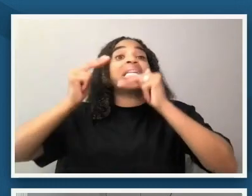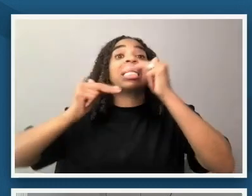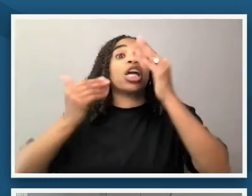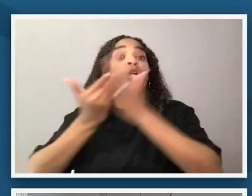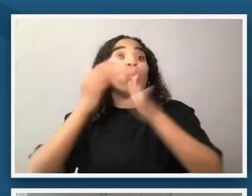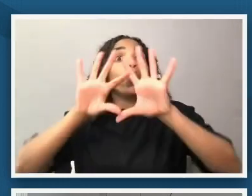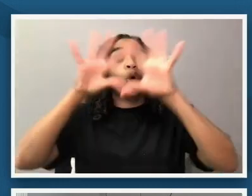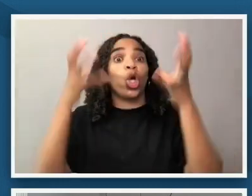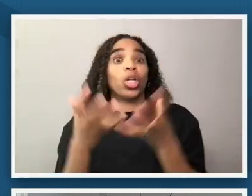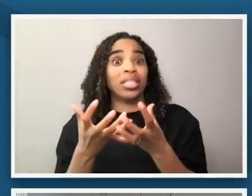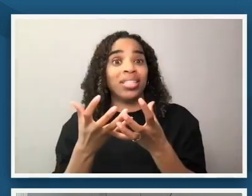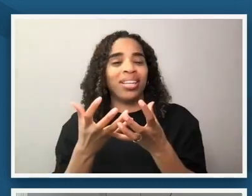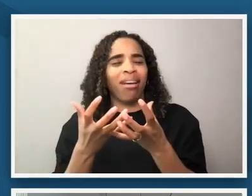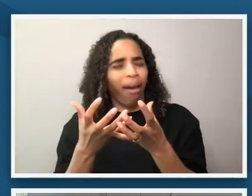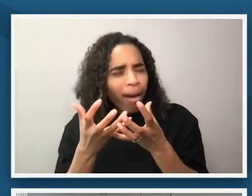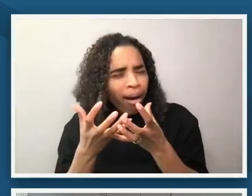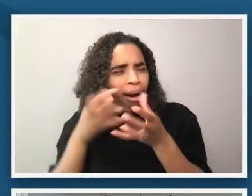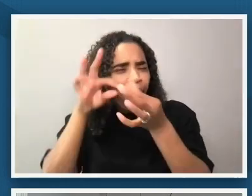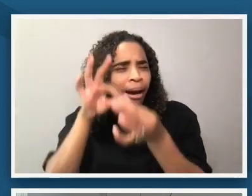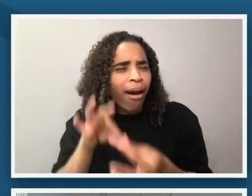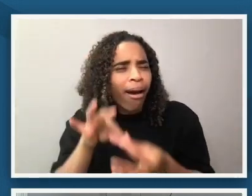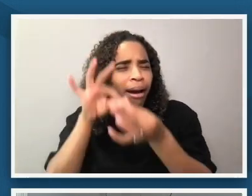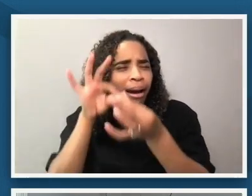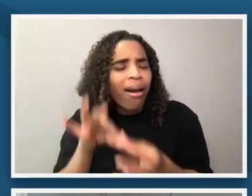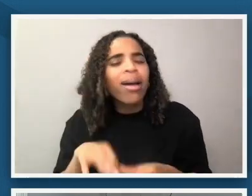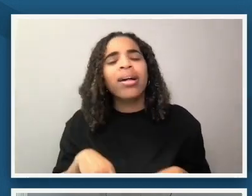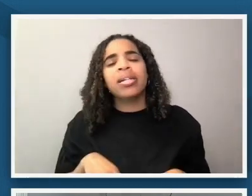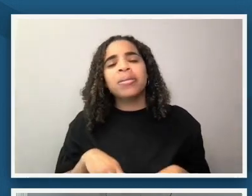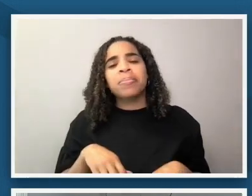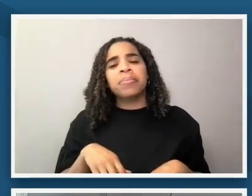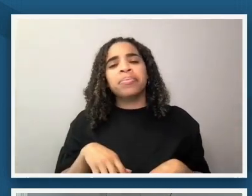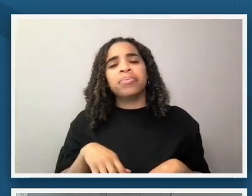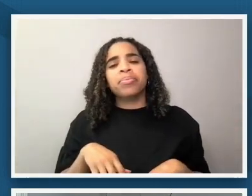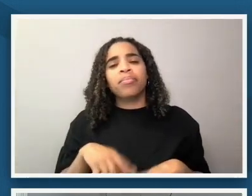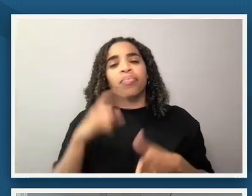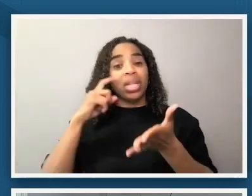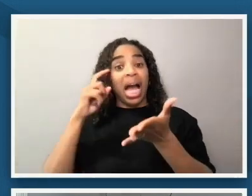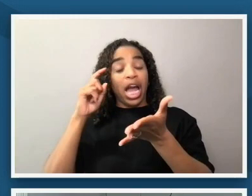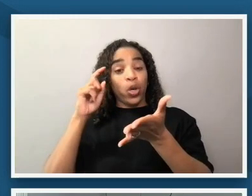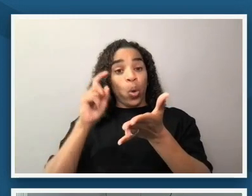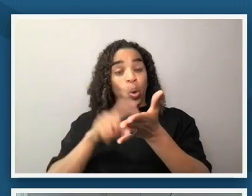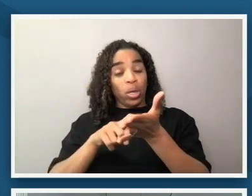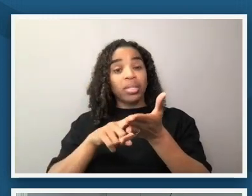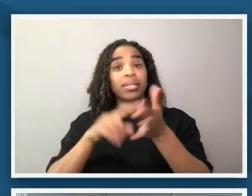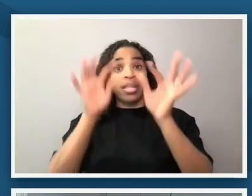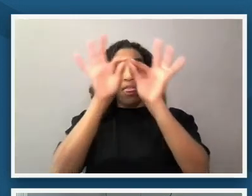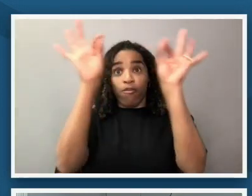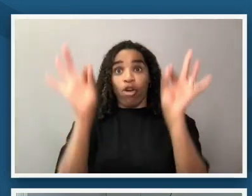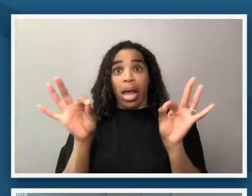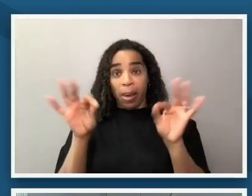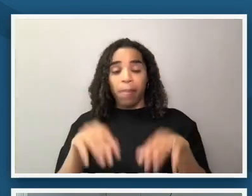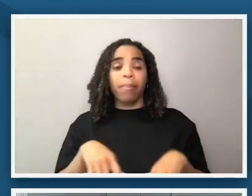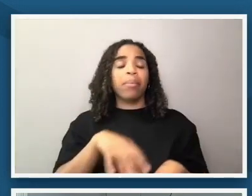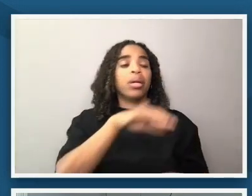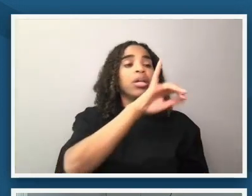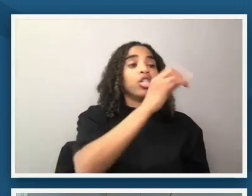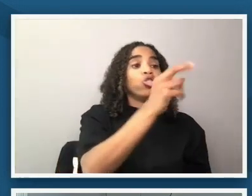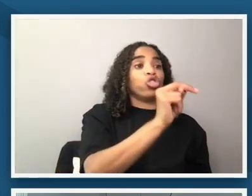i'm noticing the um the framing of their of john lewis and